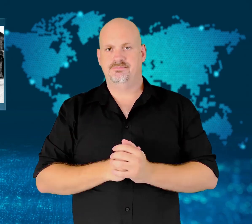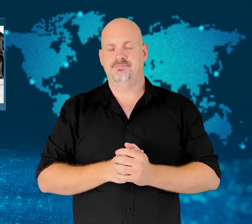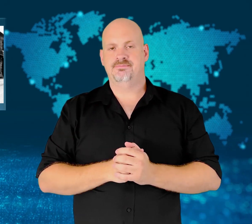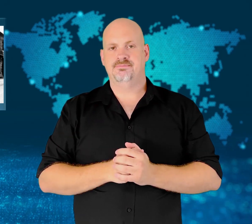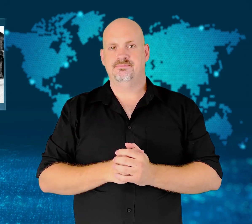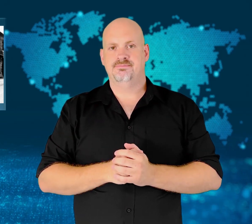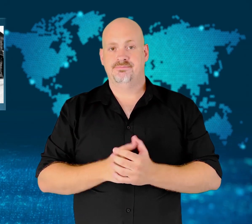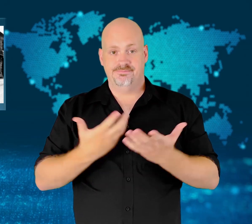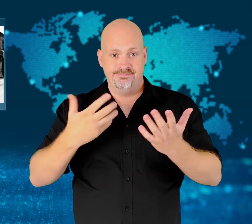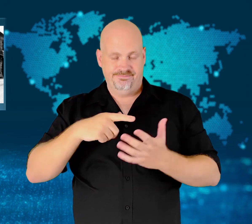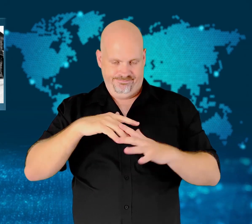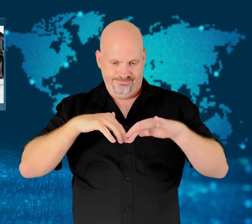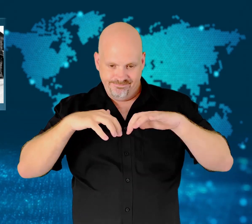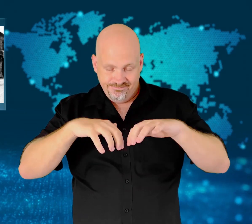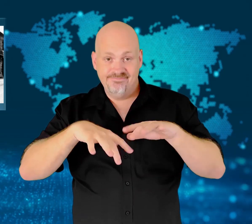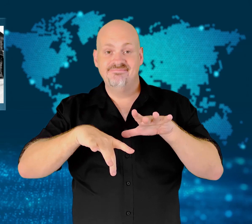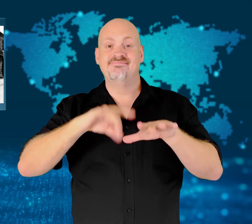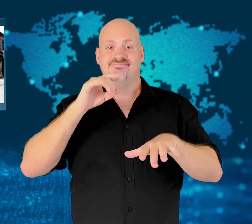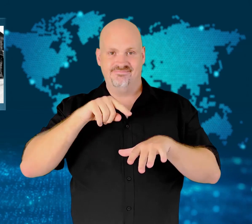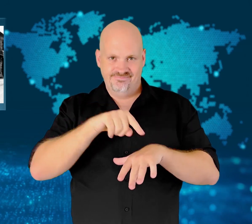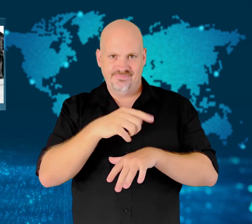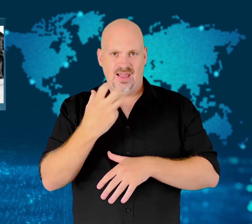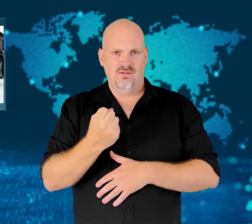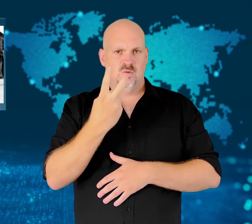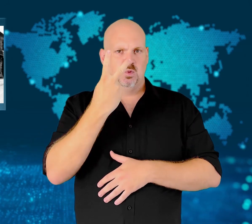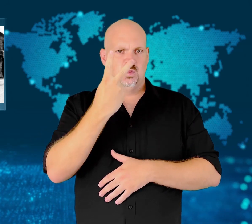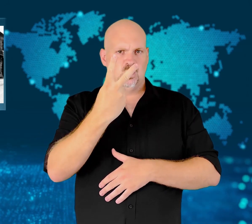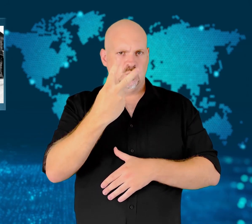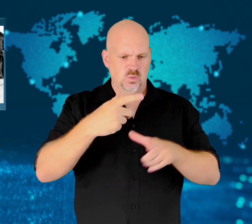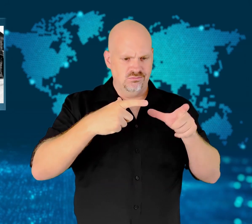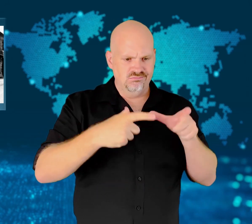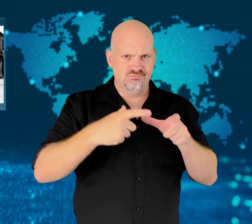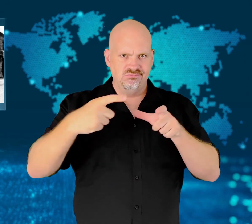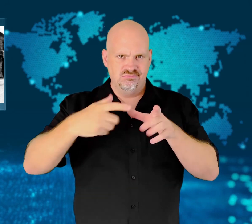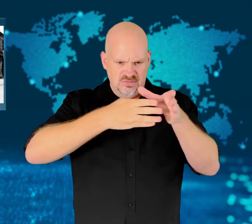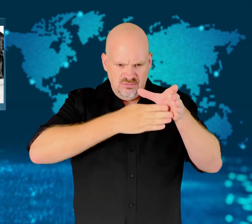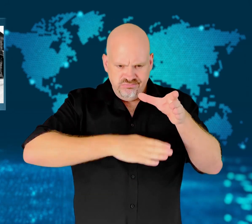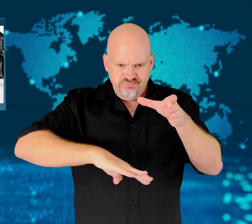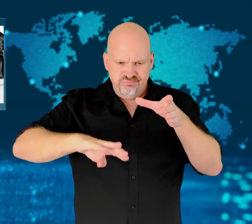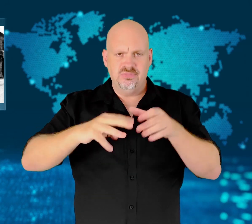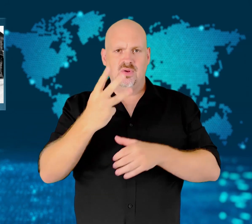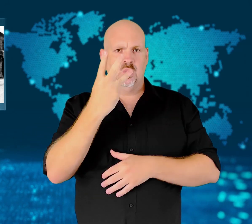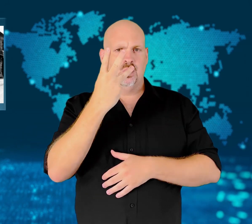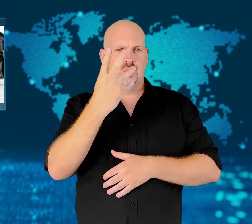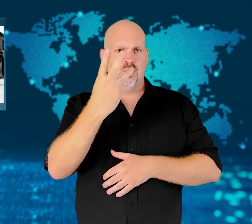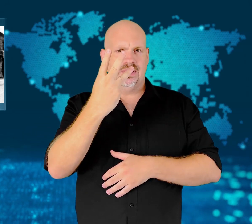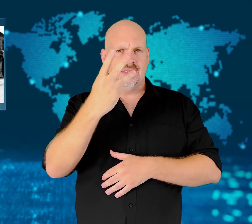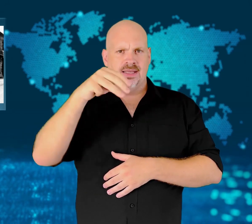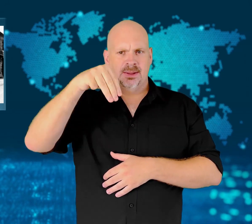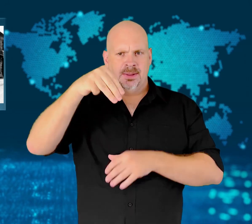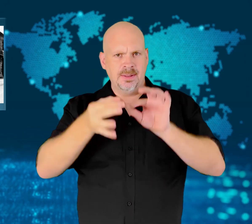now been found in two pits around 3 meters deep.